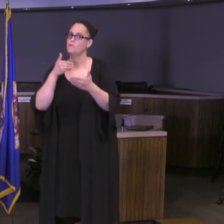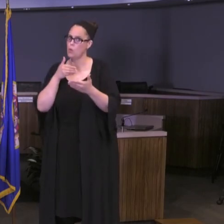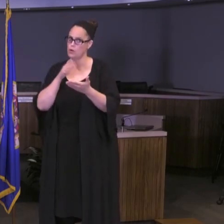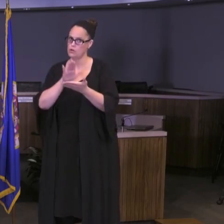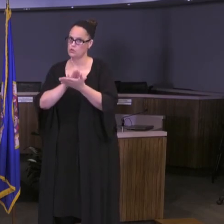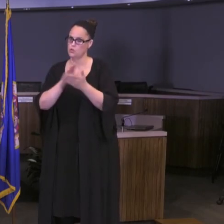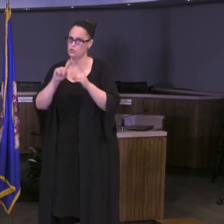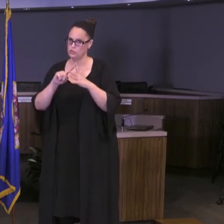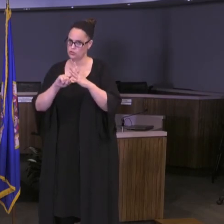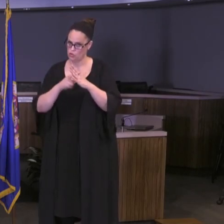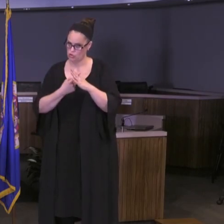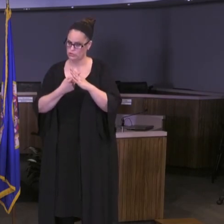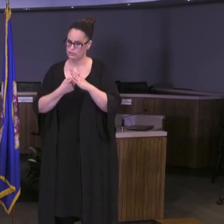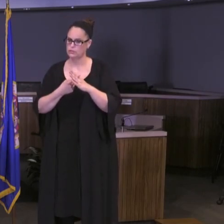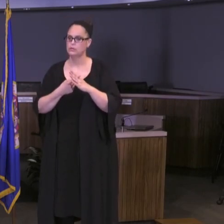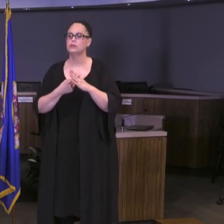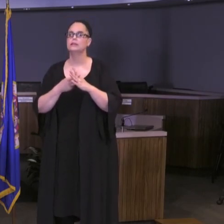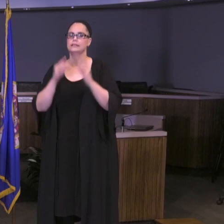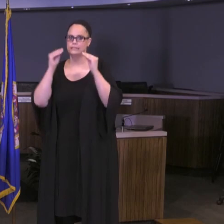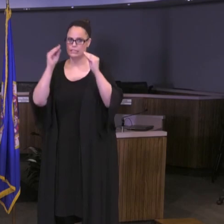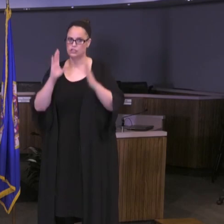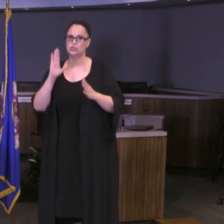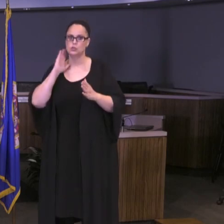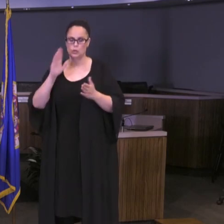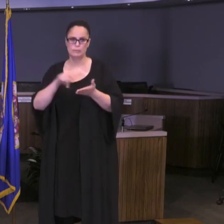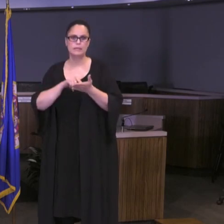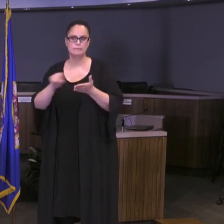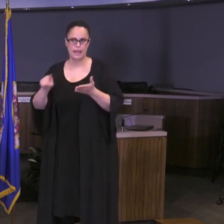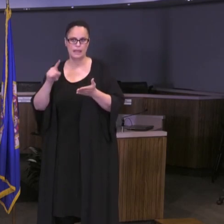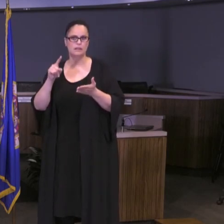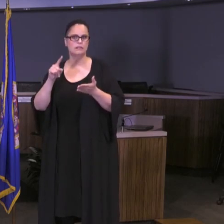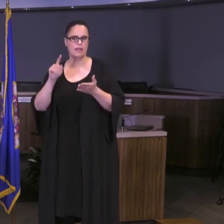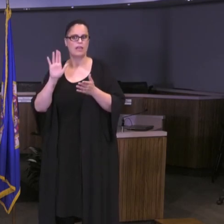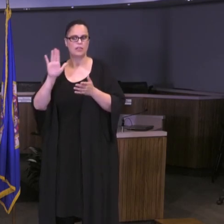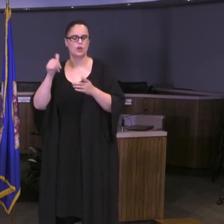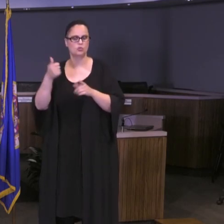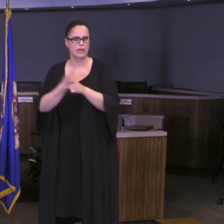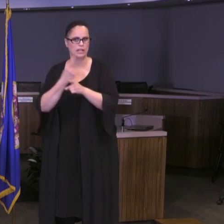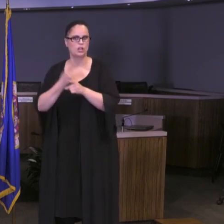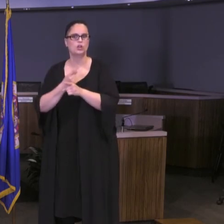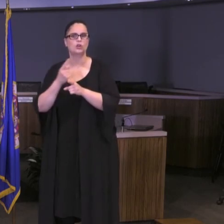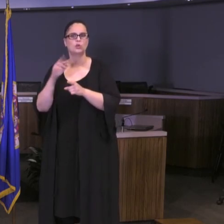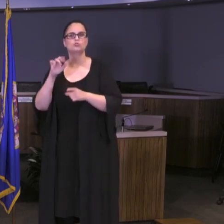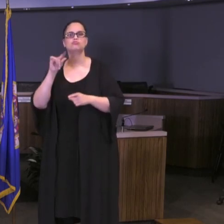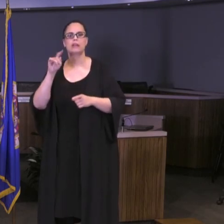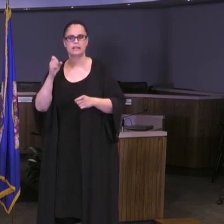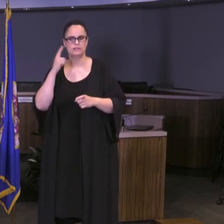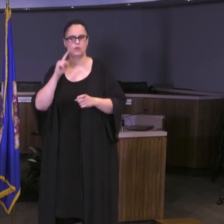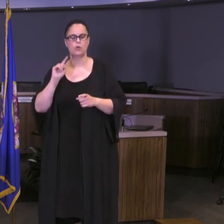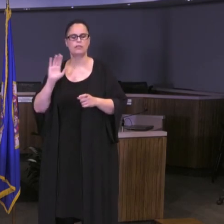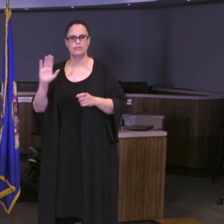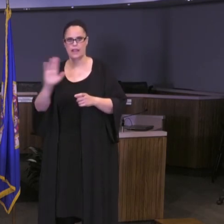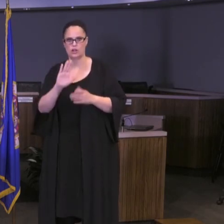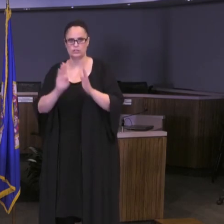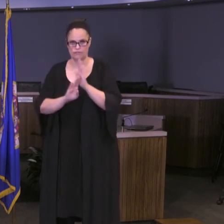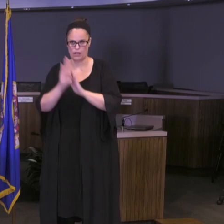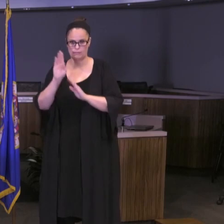Teachers will be compensated at the contractual rate for this professional development. 100% of teachers will have Distance Learning 2.0